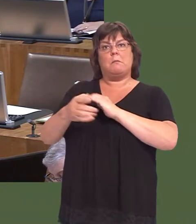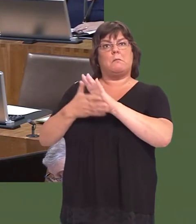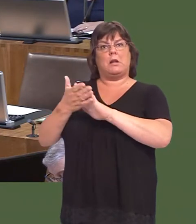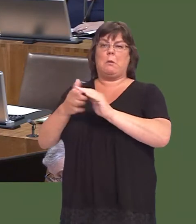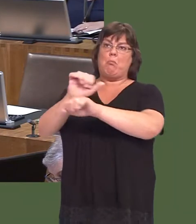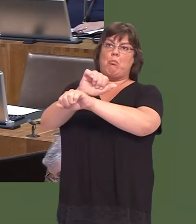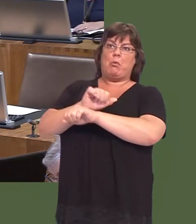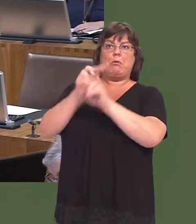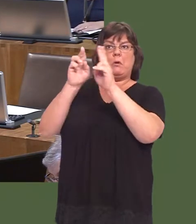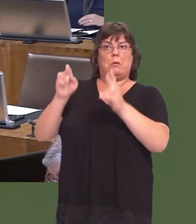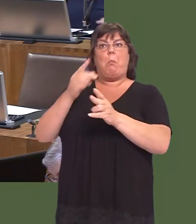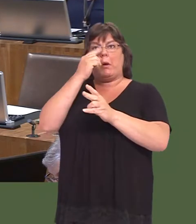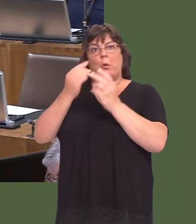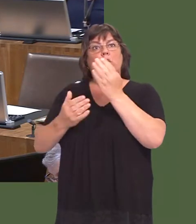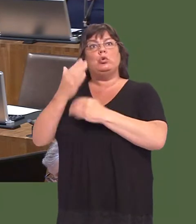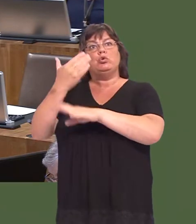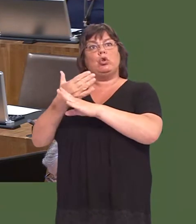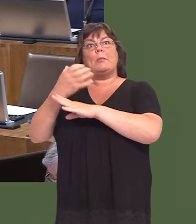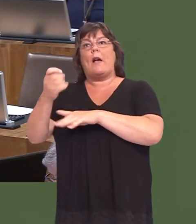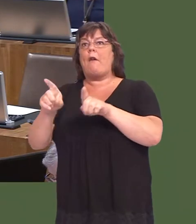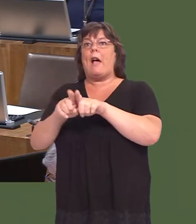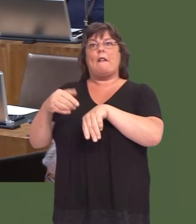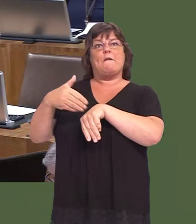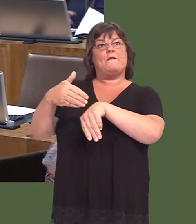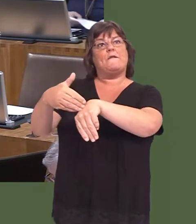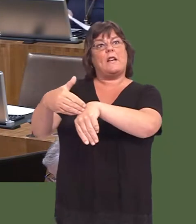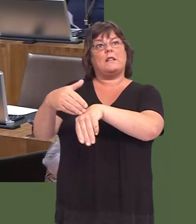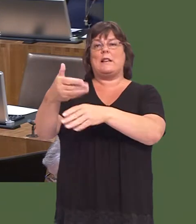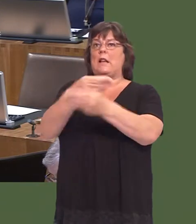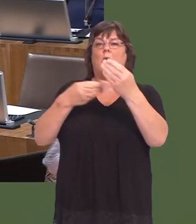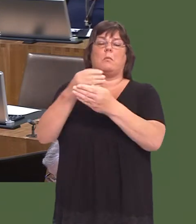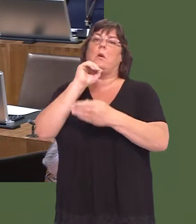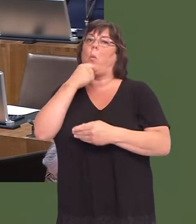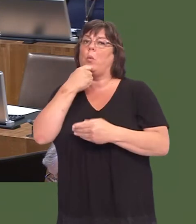and, ultimately, of course, they donít have a negative effect on the local economy or town.